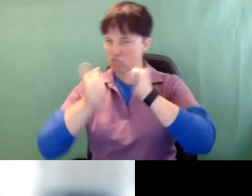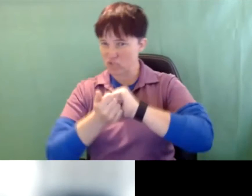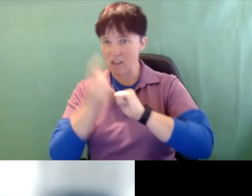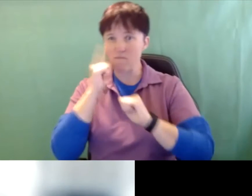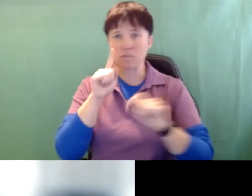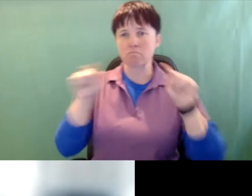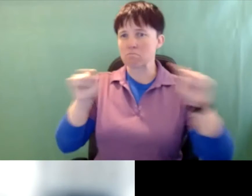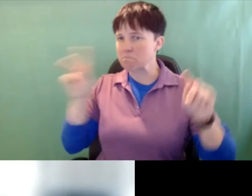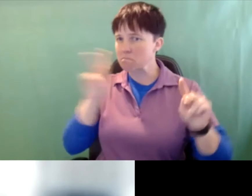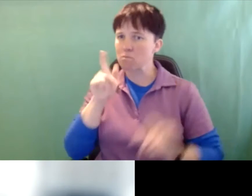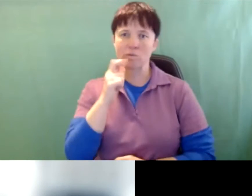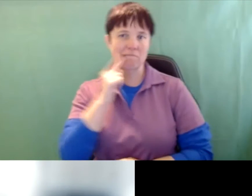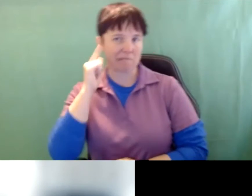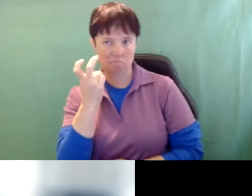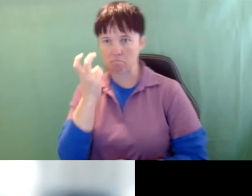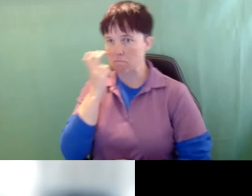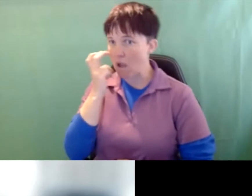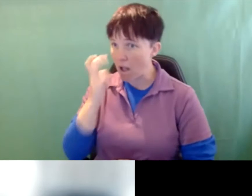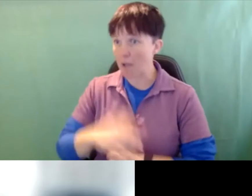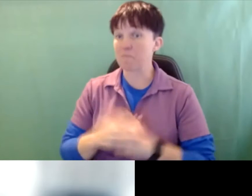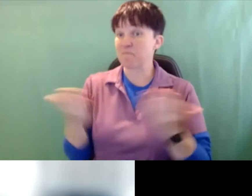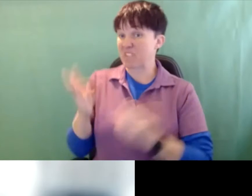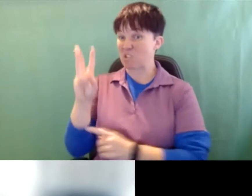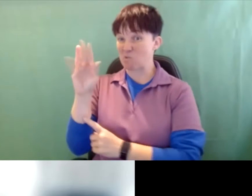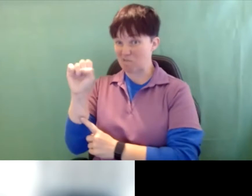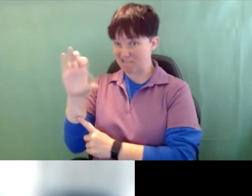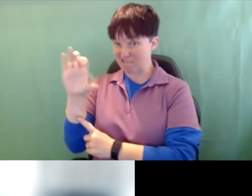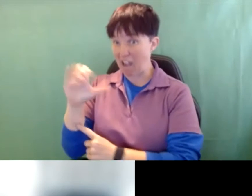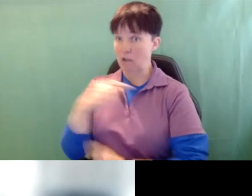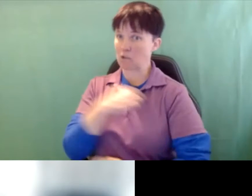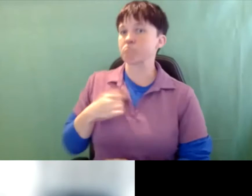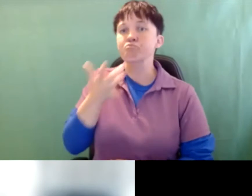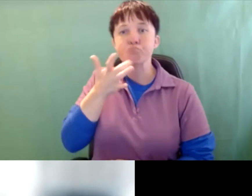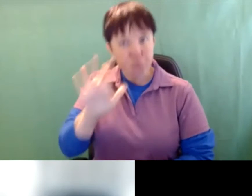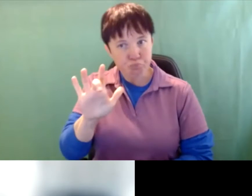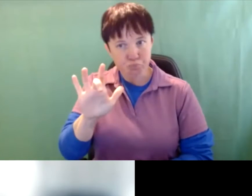who are deafblind. Here in Wisconsin, we've been very fortunate to work alongside Linda